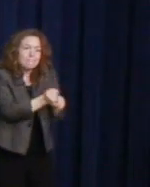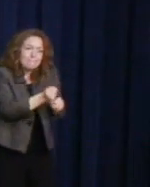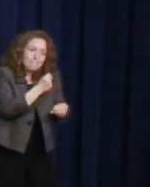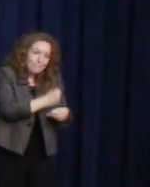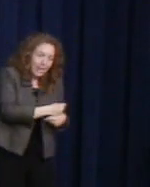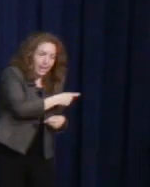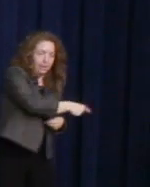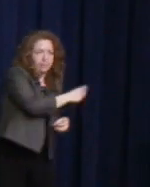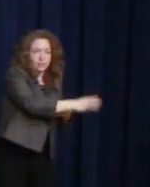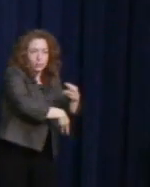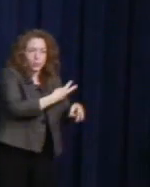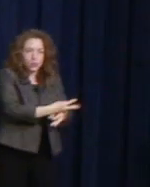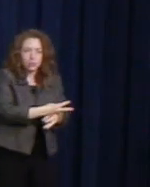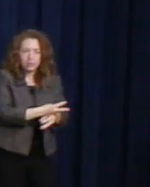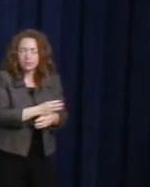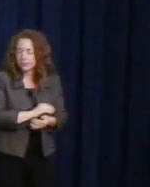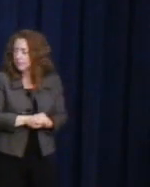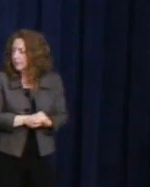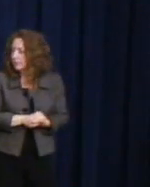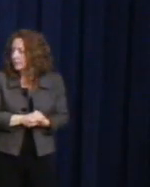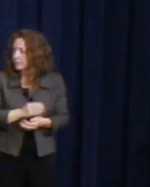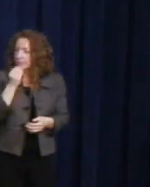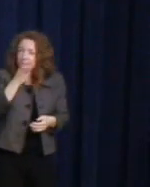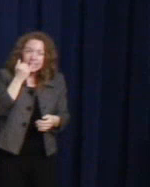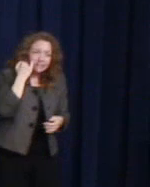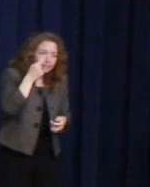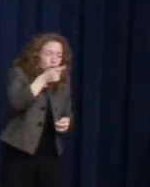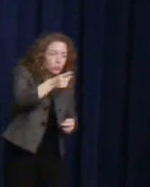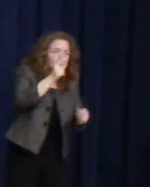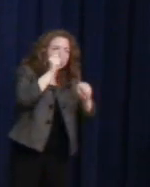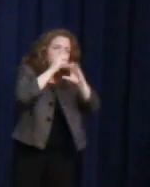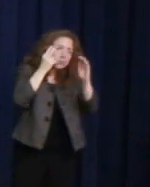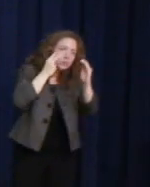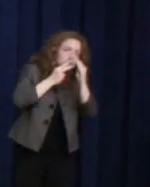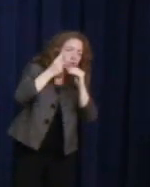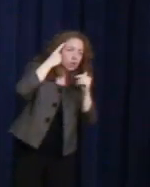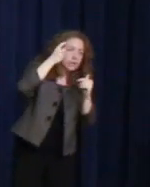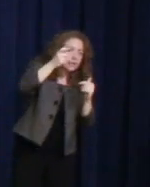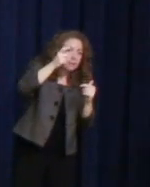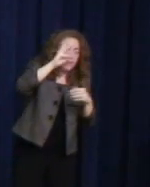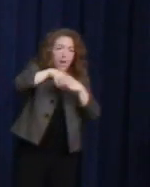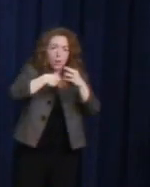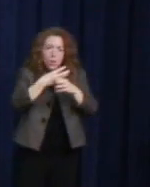And by the way, if you dream of a world in which there are more openly gay and lesbian elected